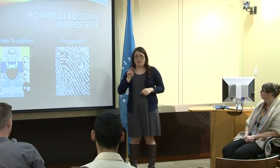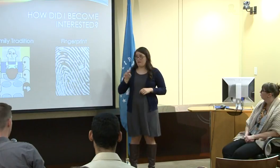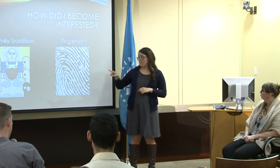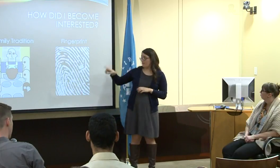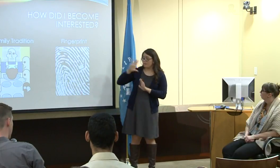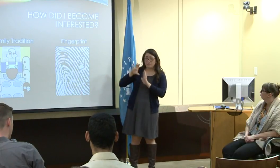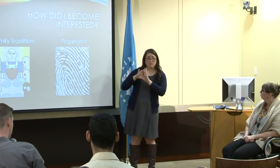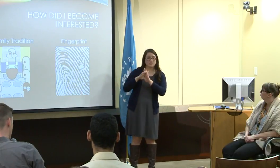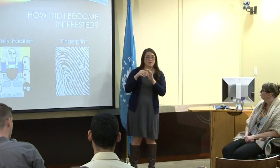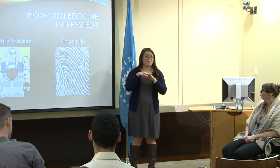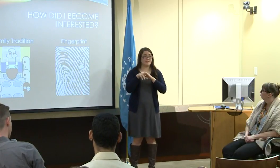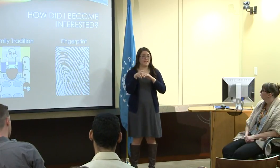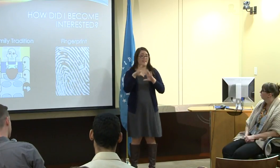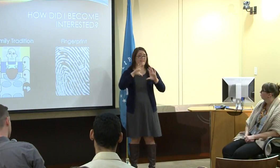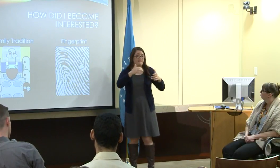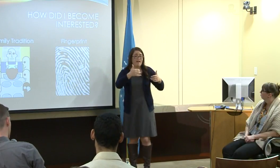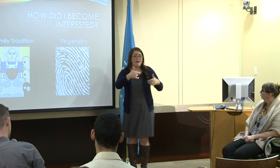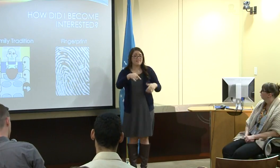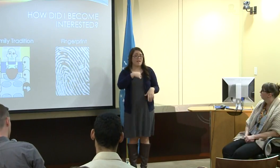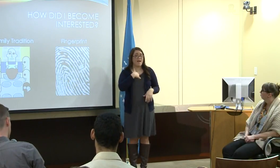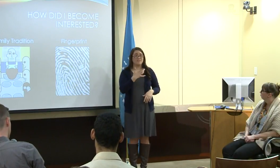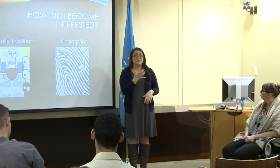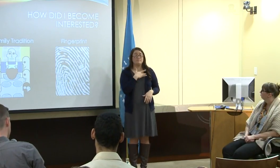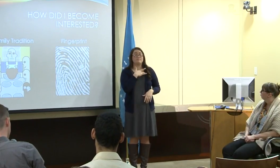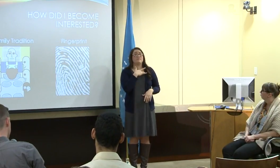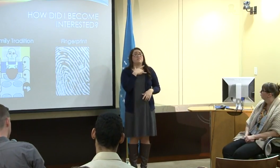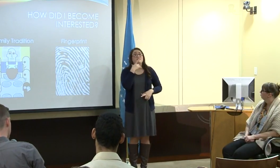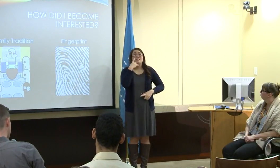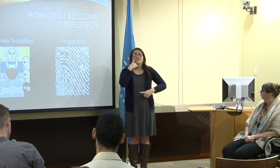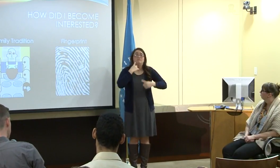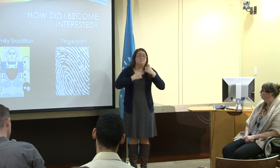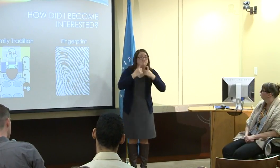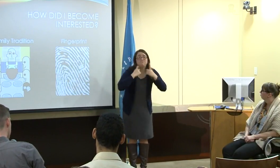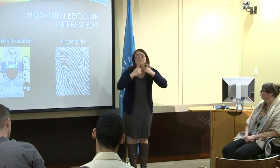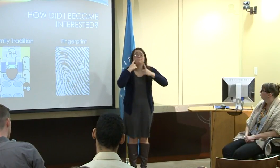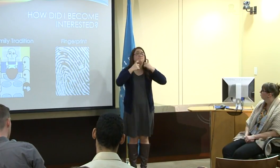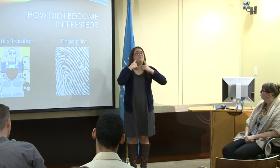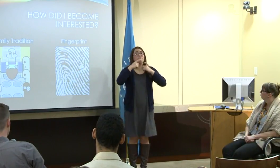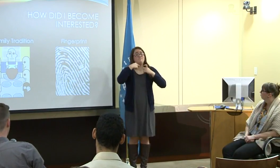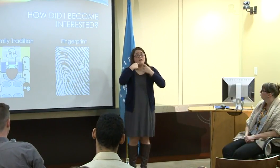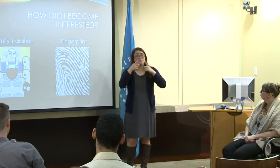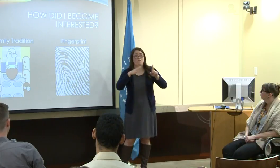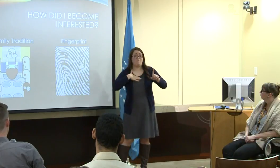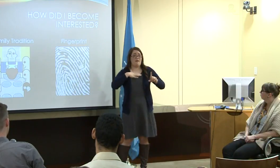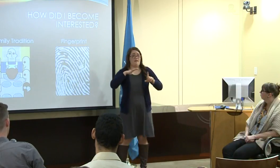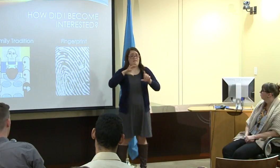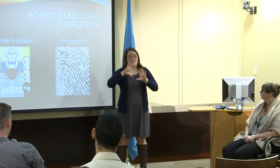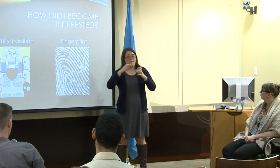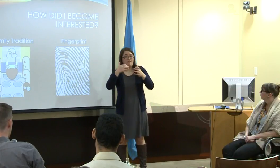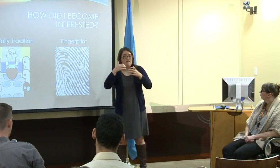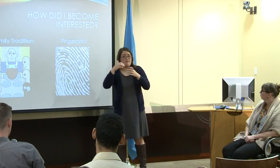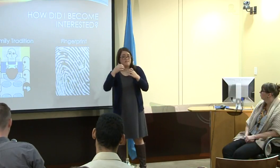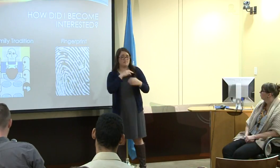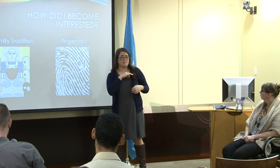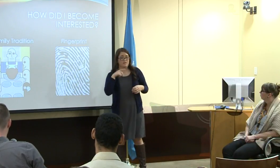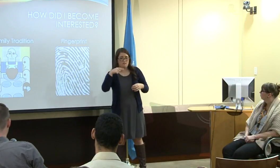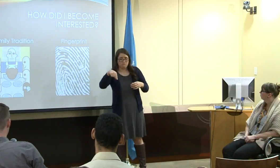and then there's one that's sort of neglected. So when I first saw this, I was quite emotional.